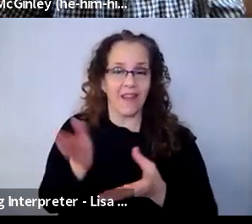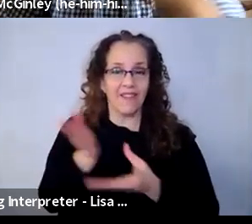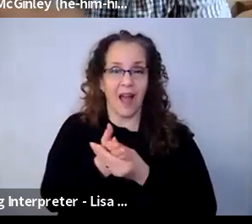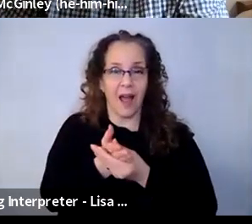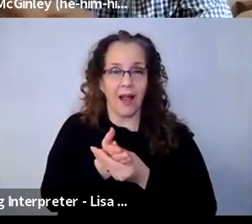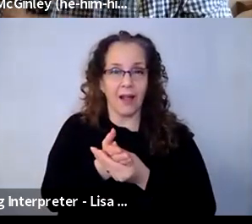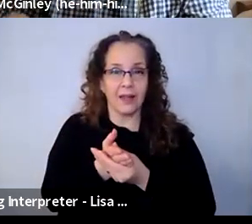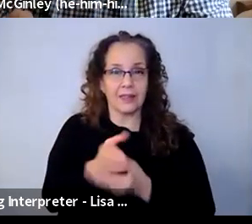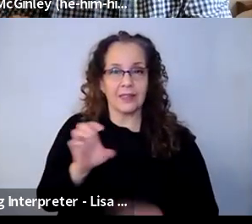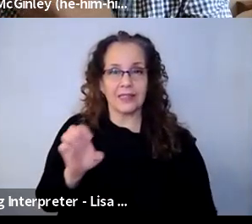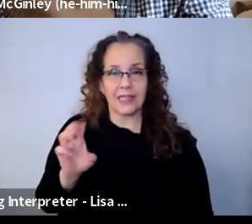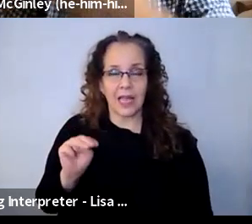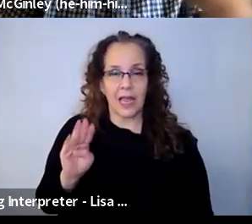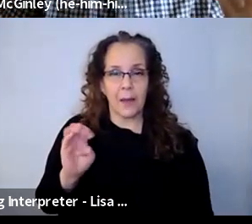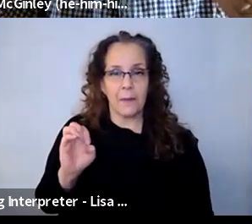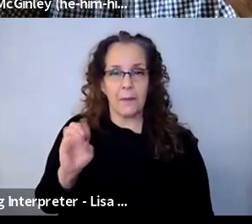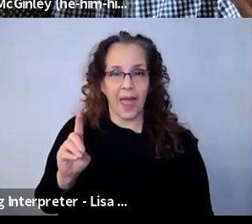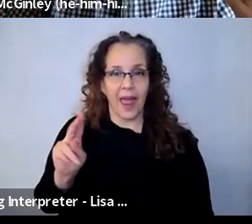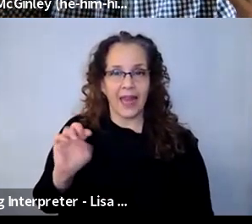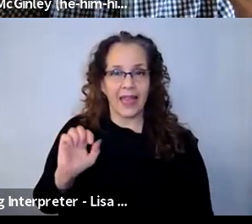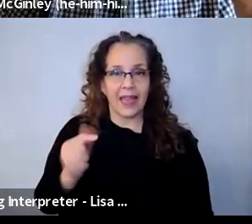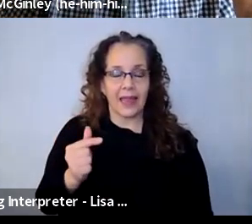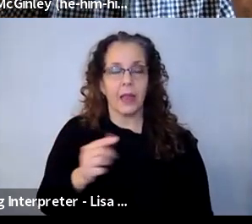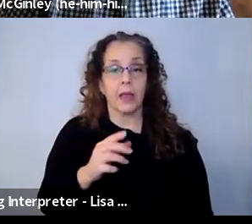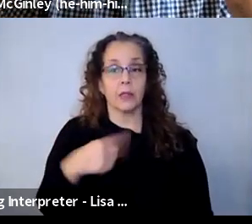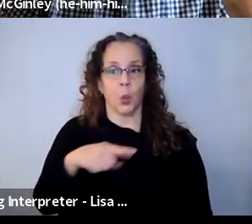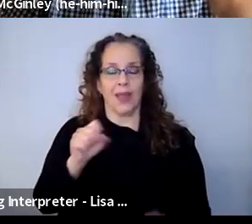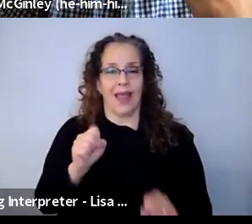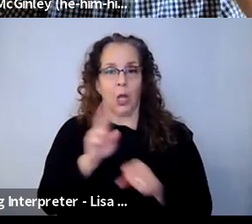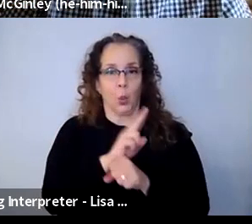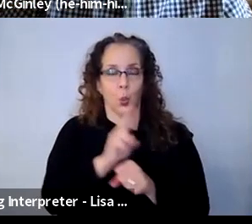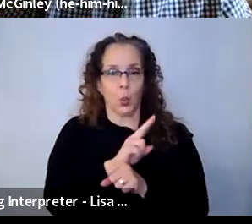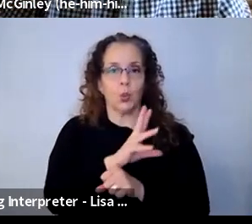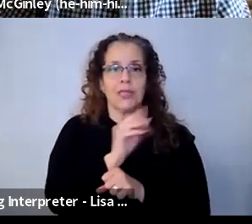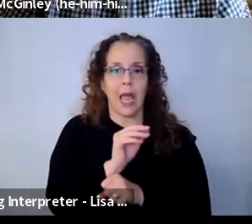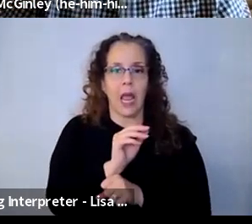be used. And then on our side, too, wanting to track analytics,